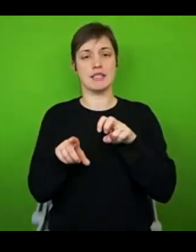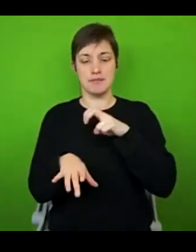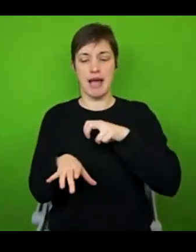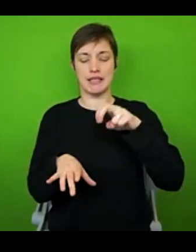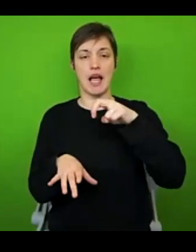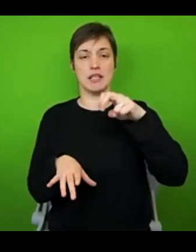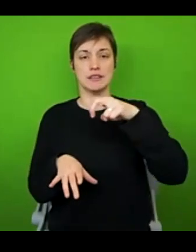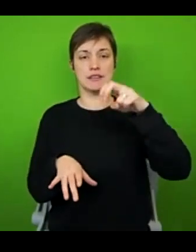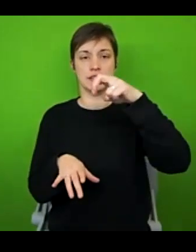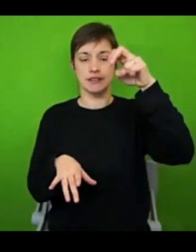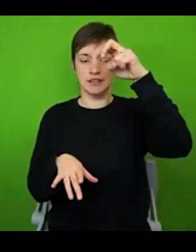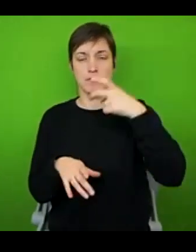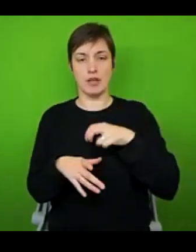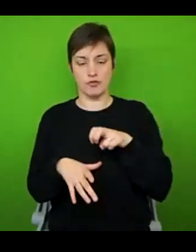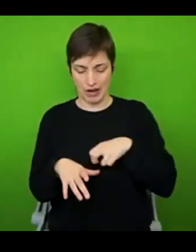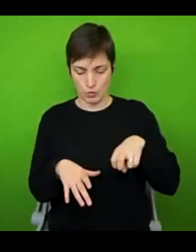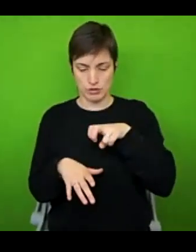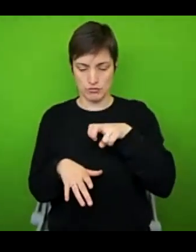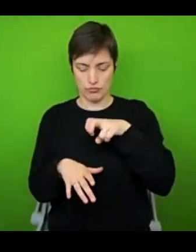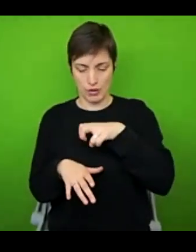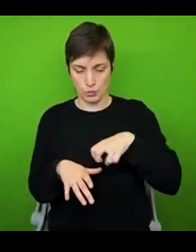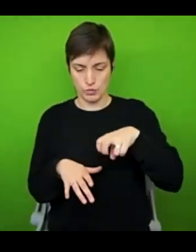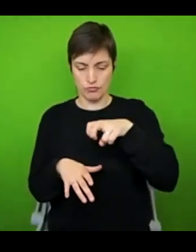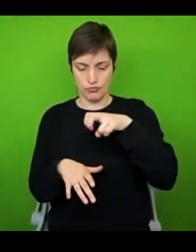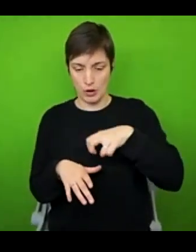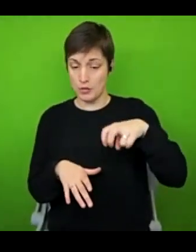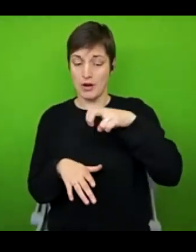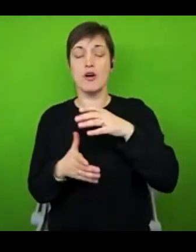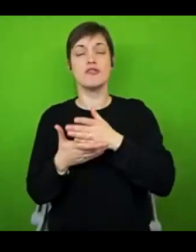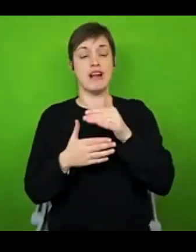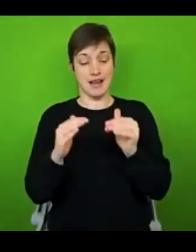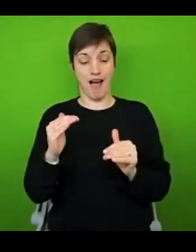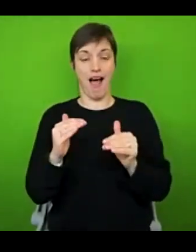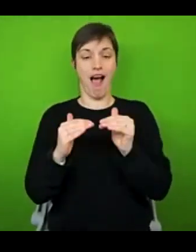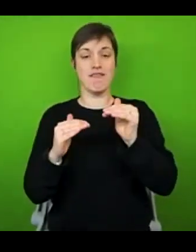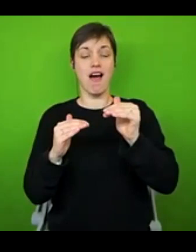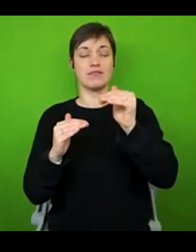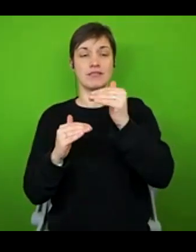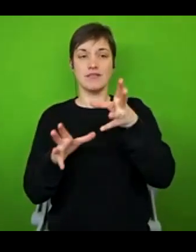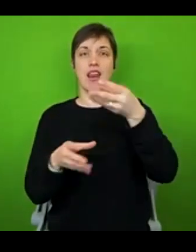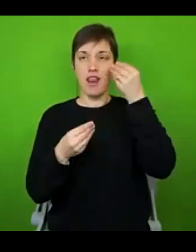same place. But in reality, you're always a bit higher up, you've learned and grown. That's brilliant. That's thank